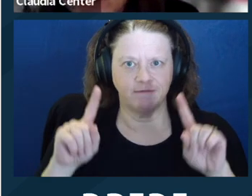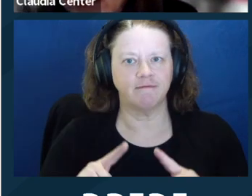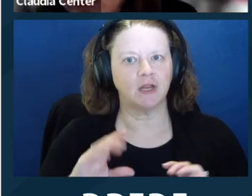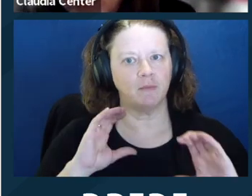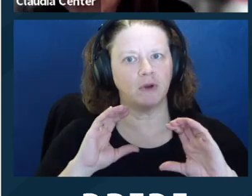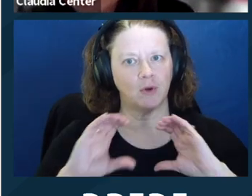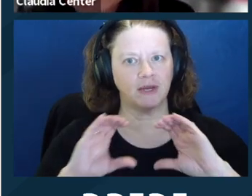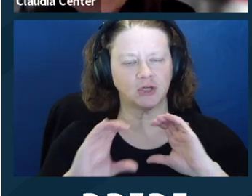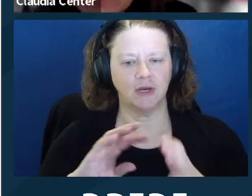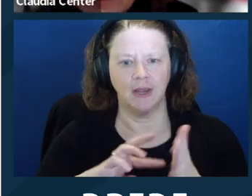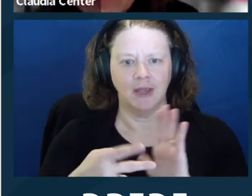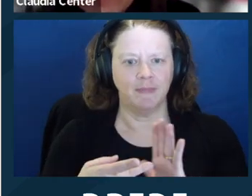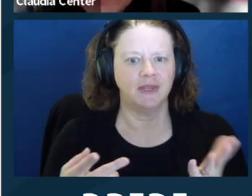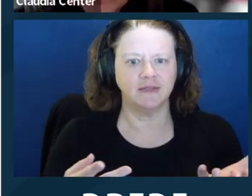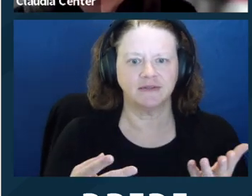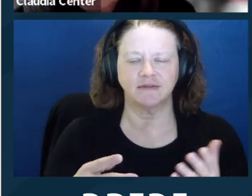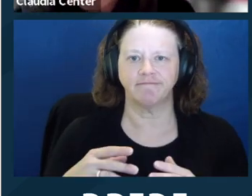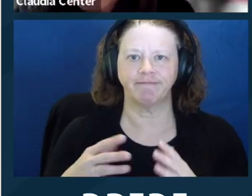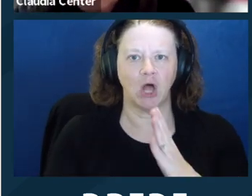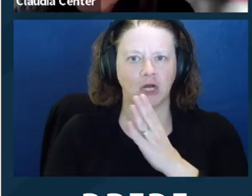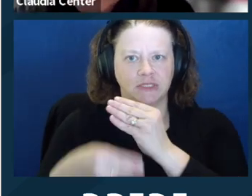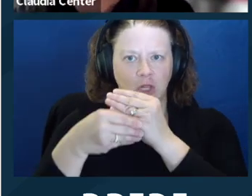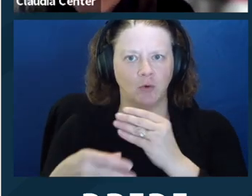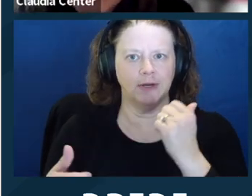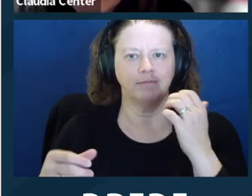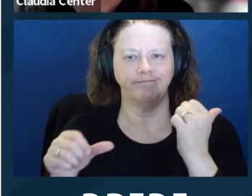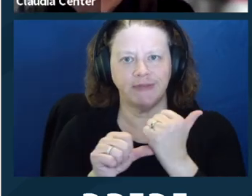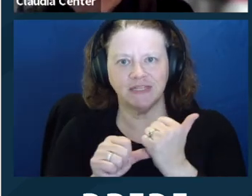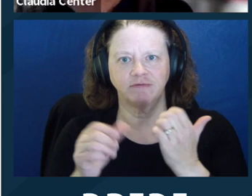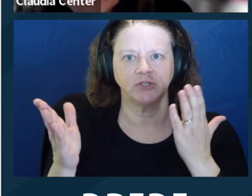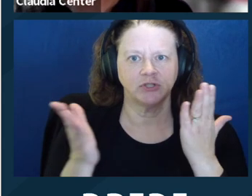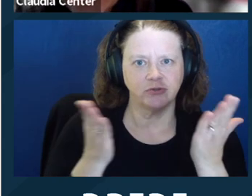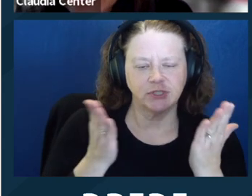plain language, which we're going to talk about, and so on. I'll also reference that